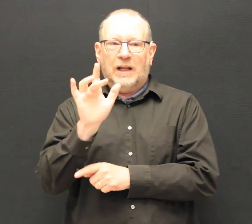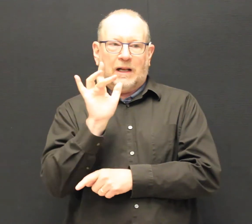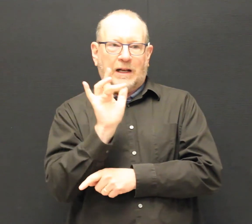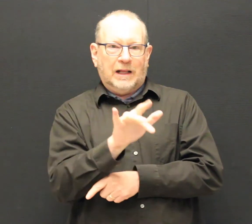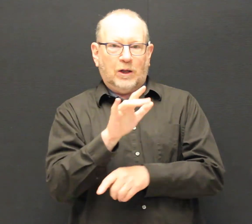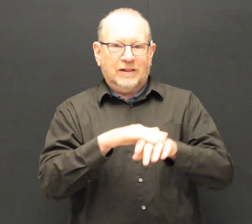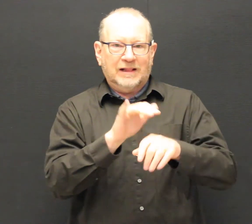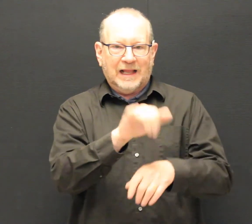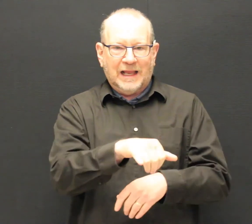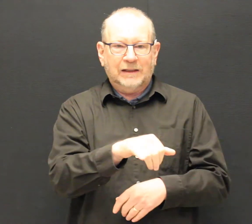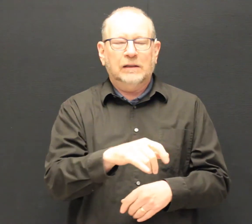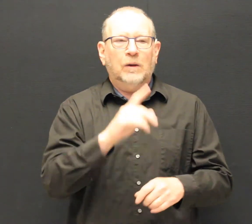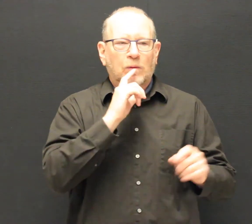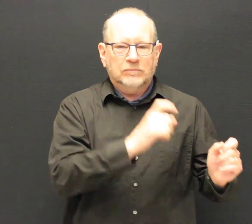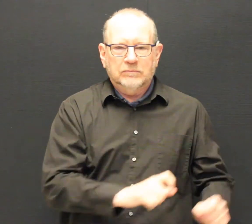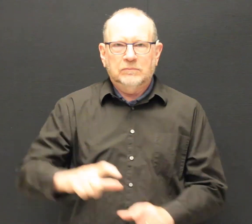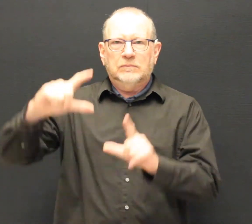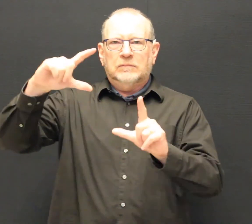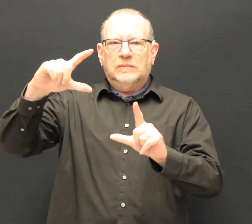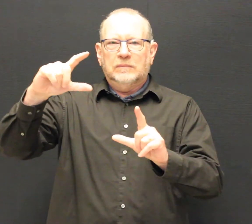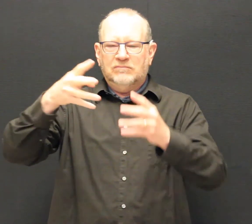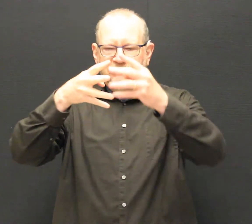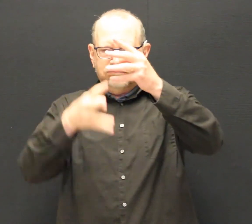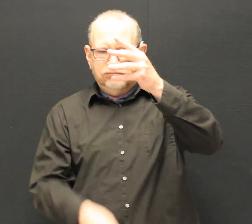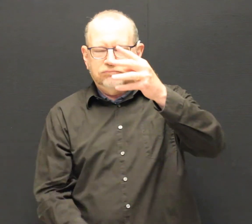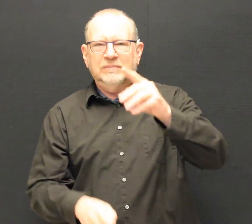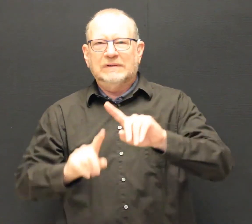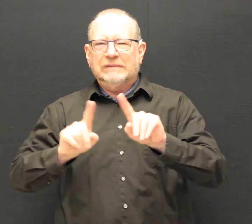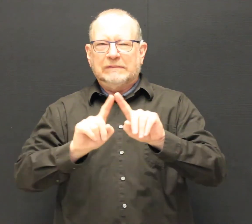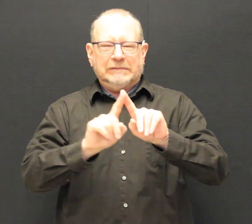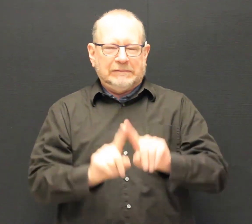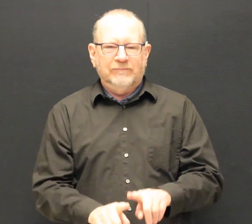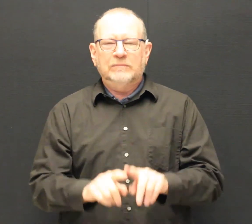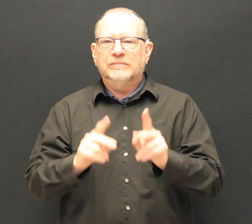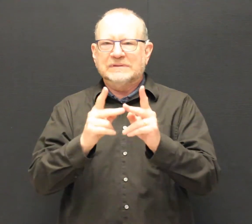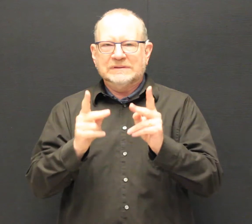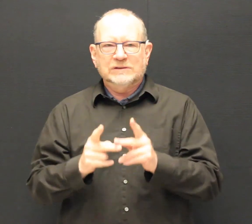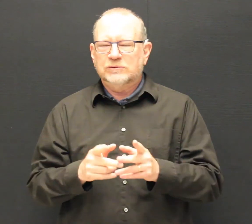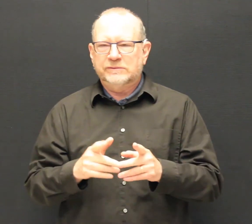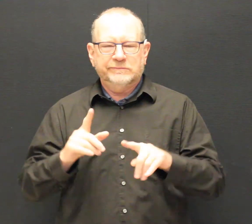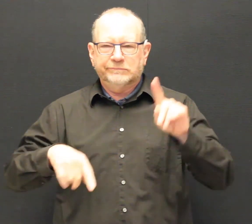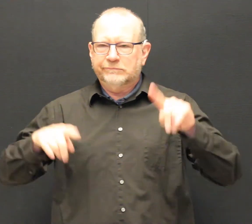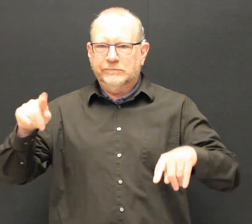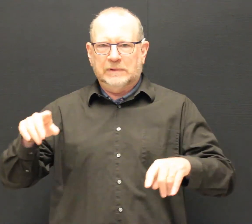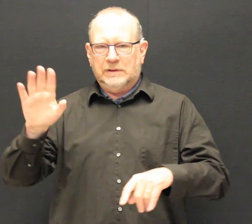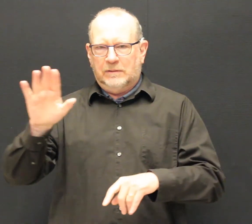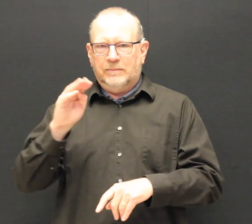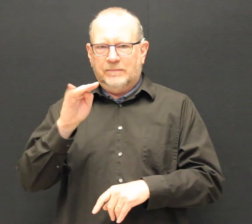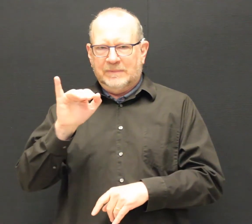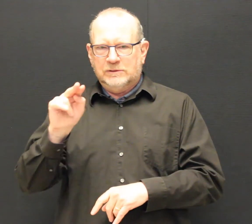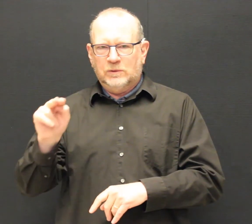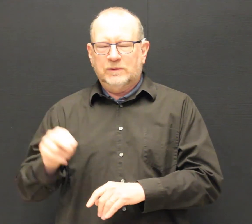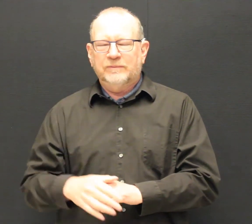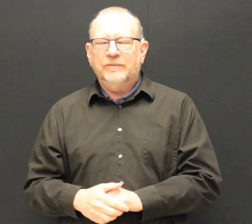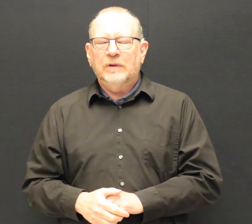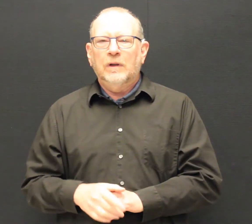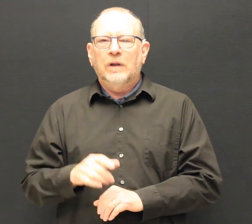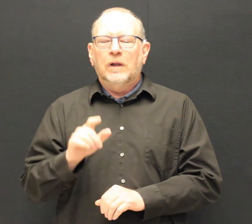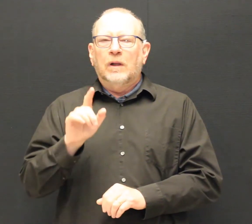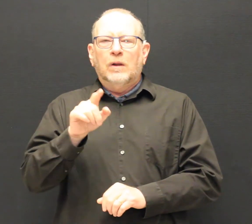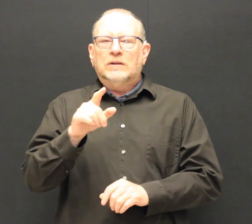It will open a Job Search page.